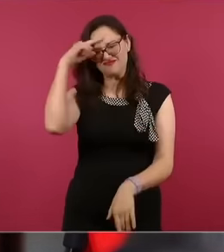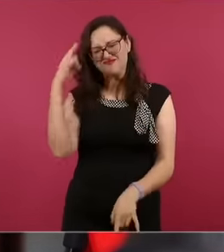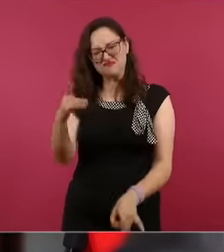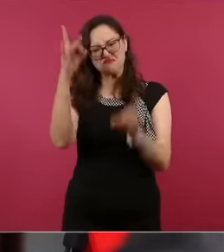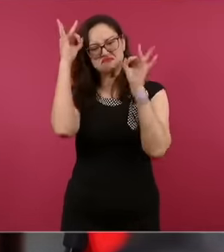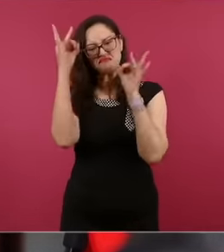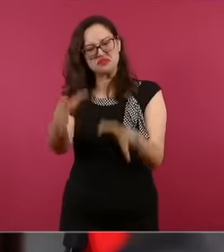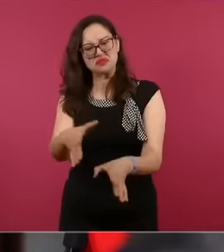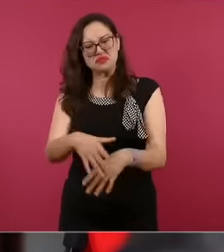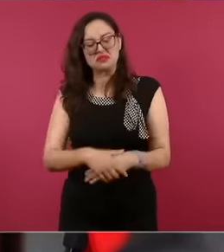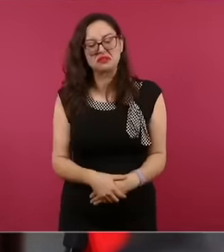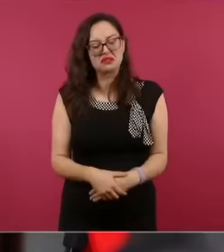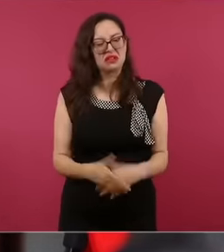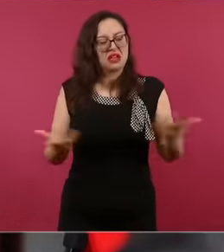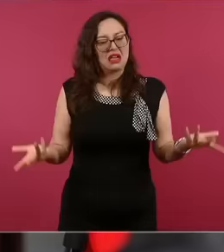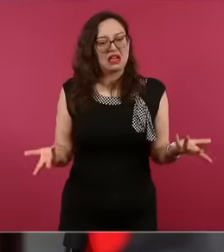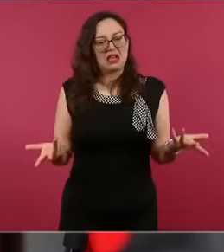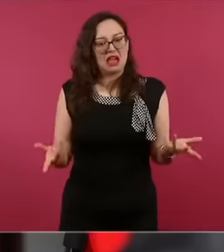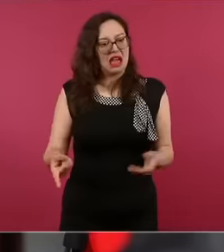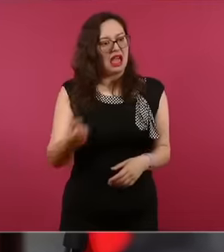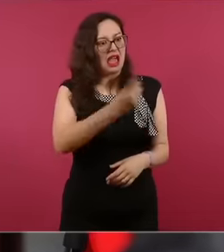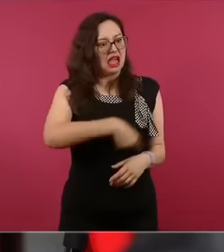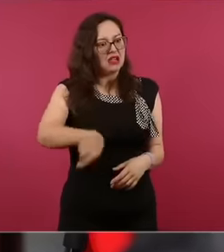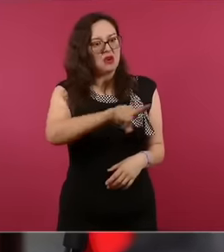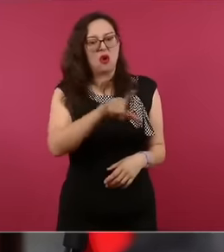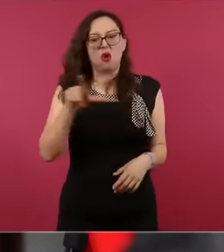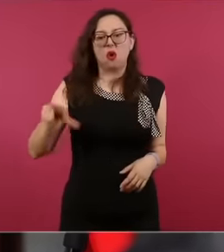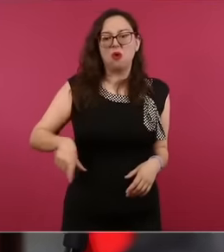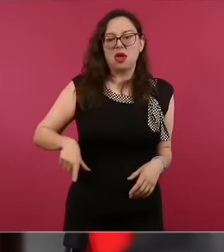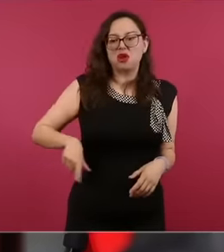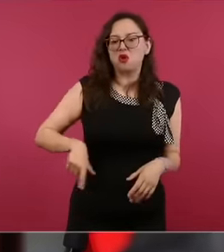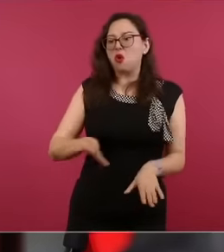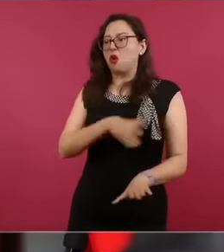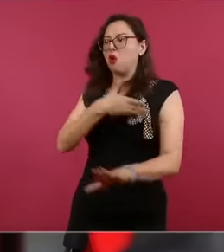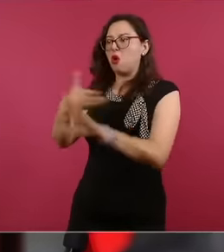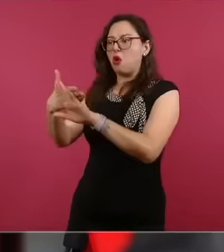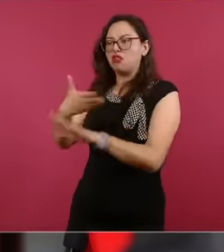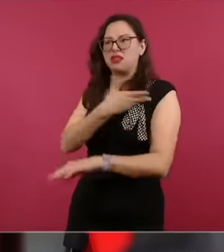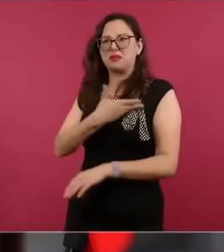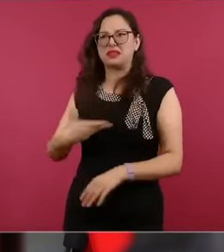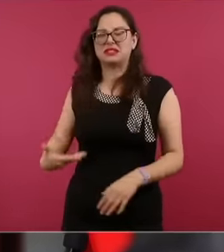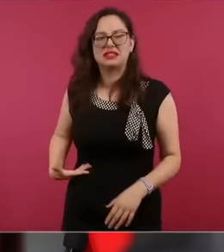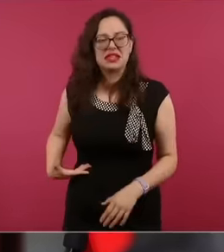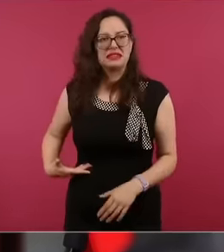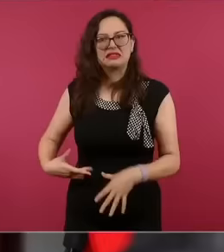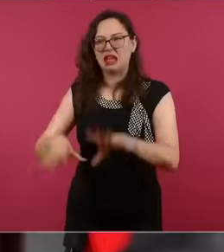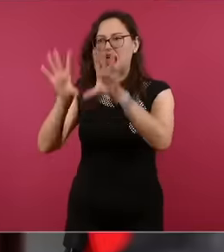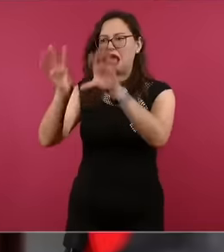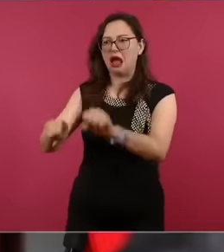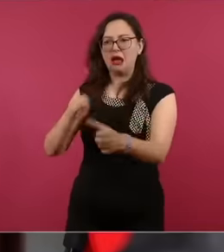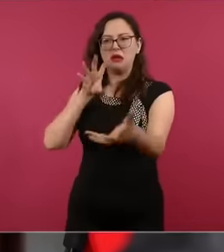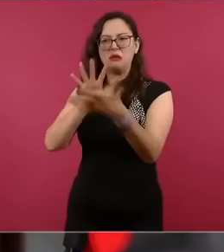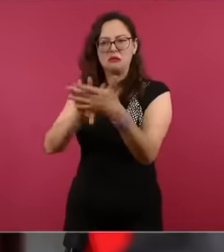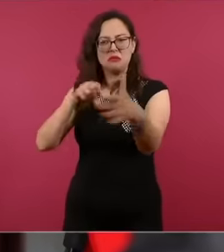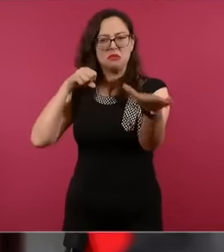the president then but if you want and you are eager for a change of a transformation as they are